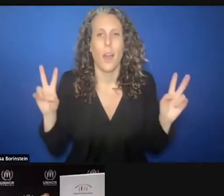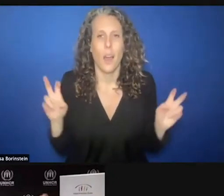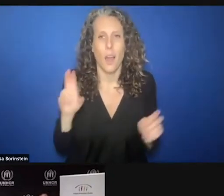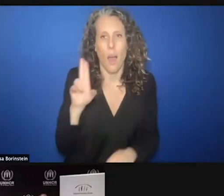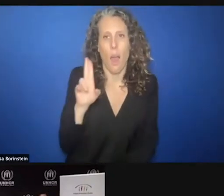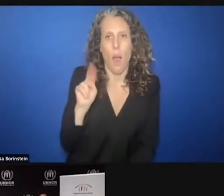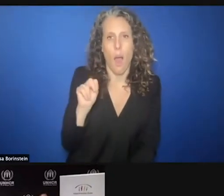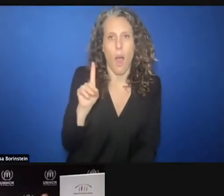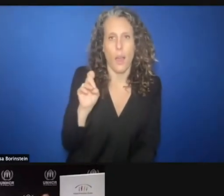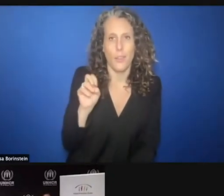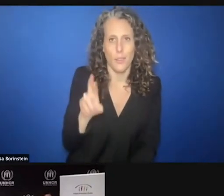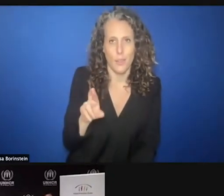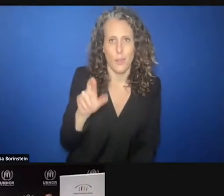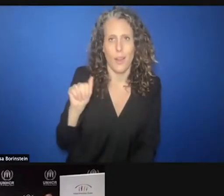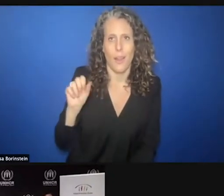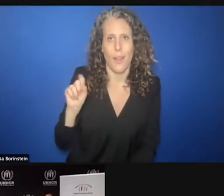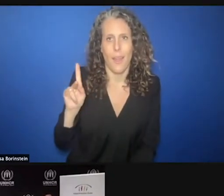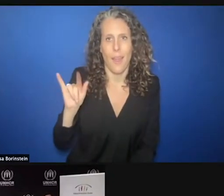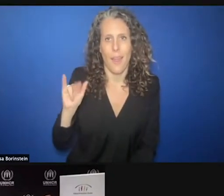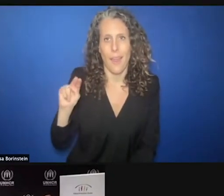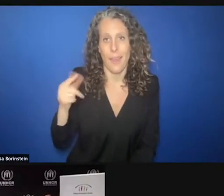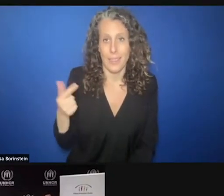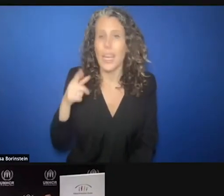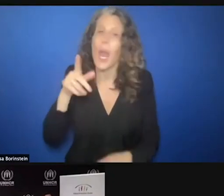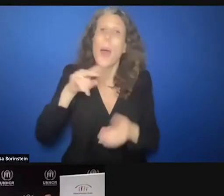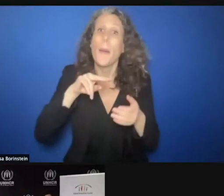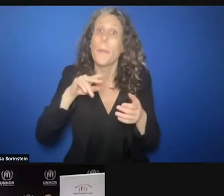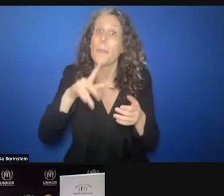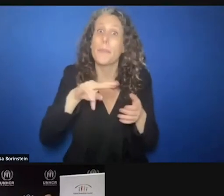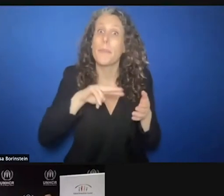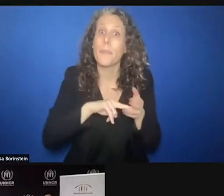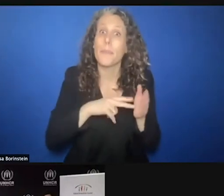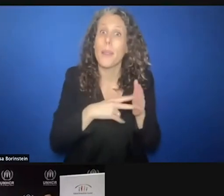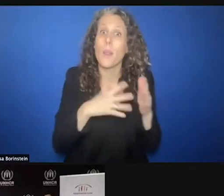asking for too little from donors. I understand that's something which the Global Protection